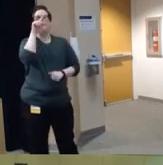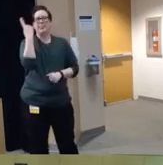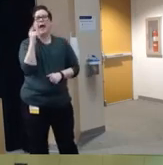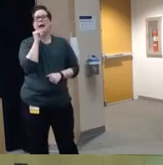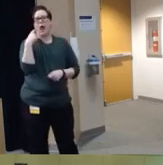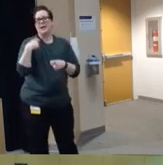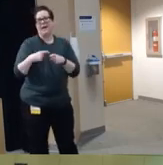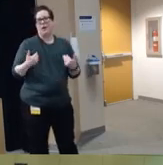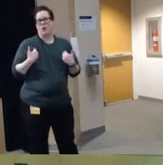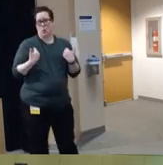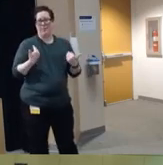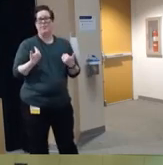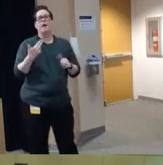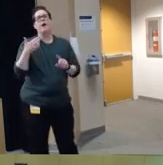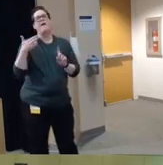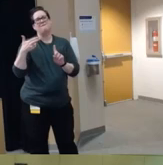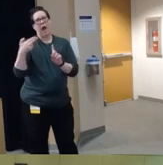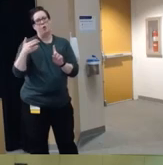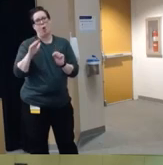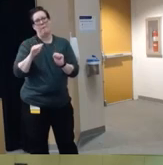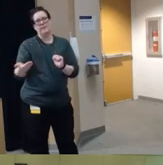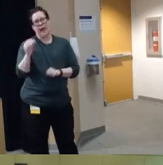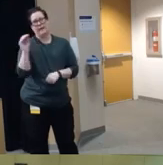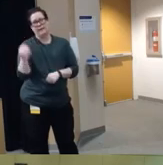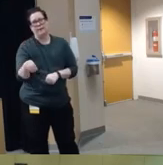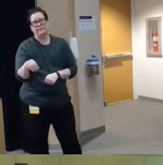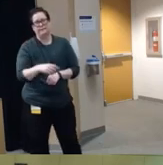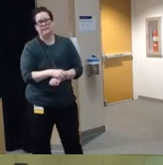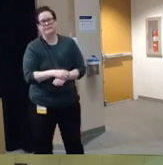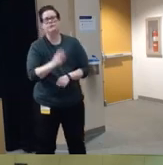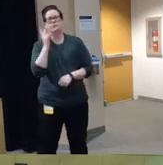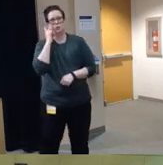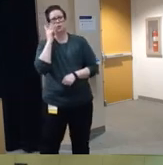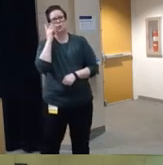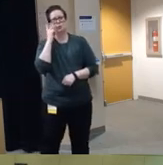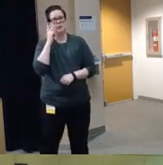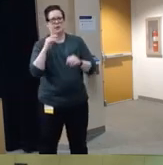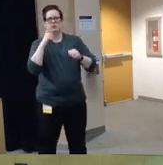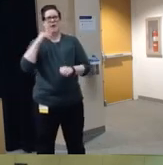firearm related fatality rates um so you can see that the rate is much higher among black